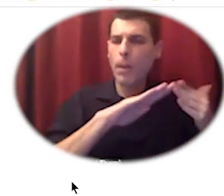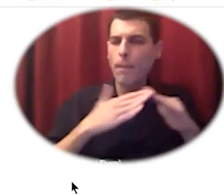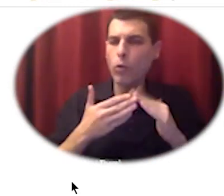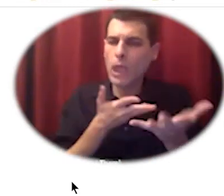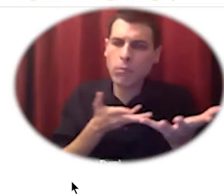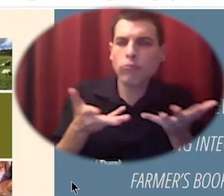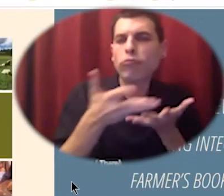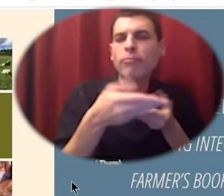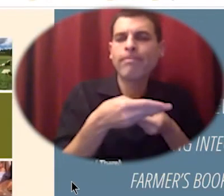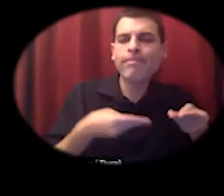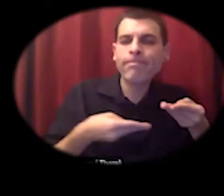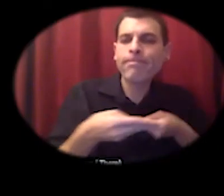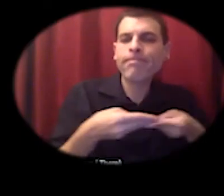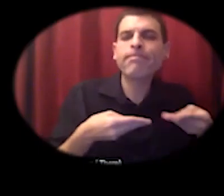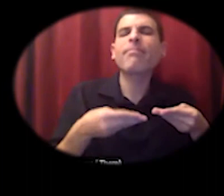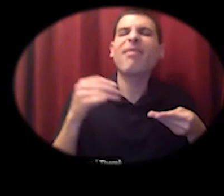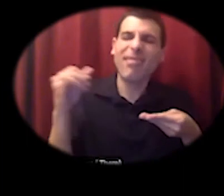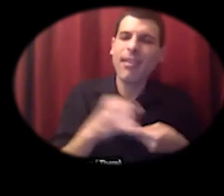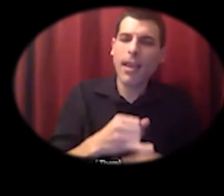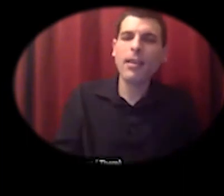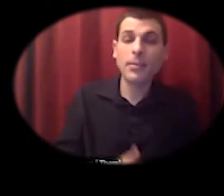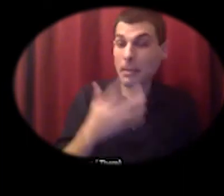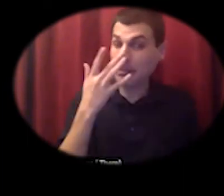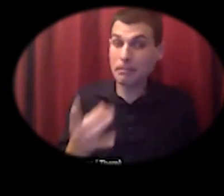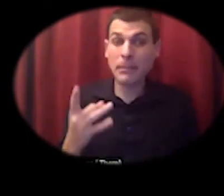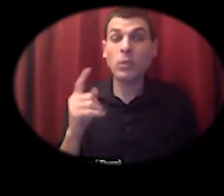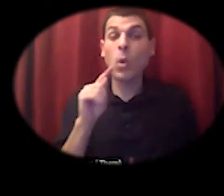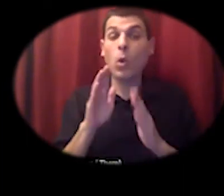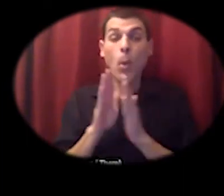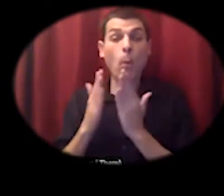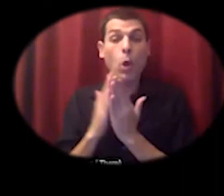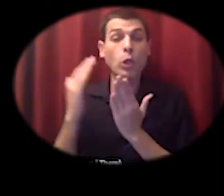so highly recommend these books. ask your libraries to carry them